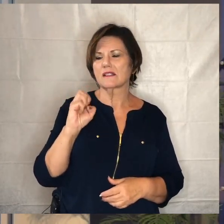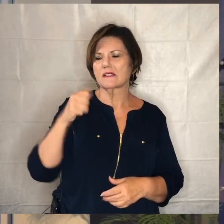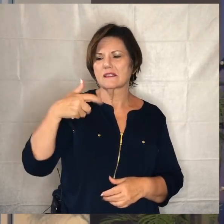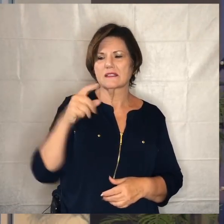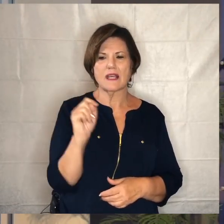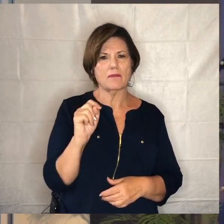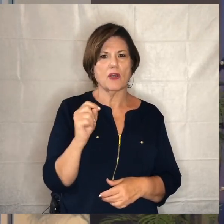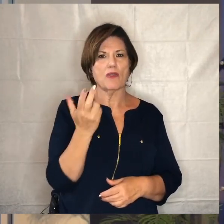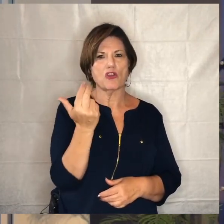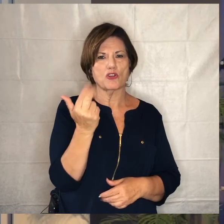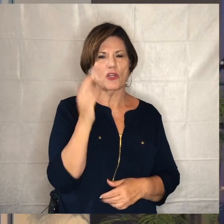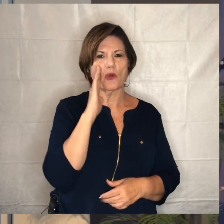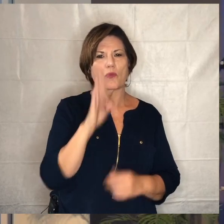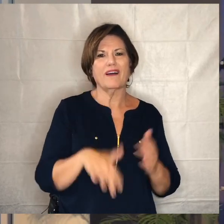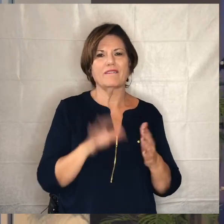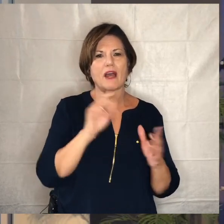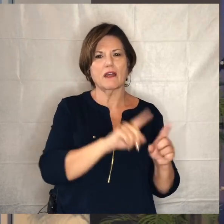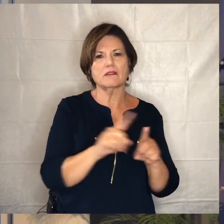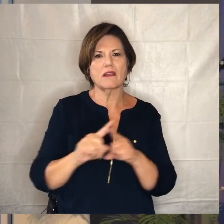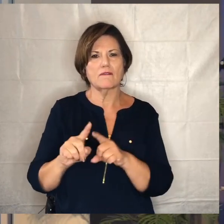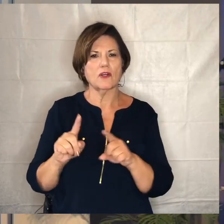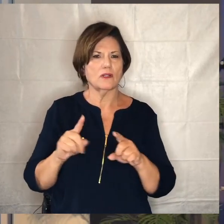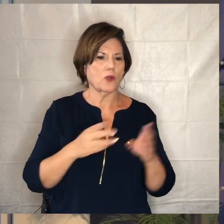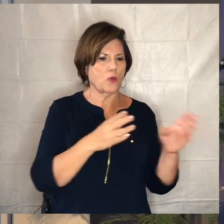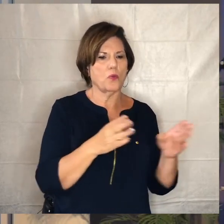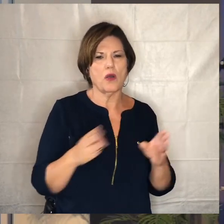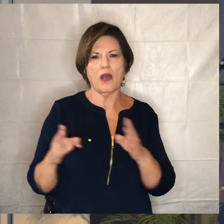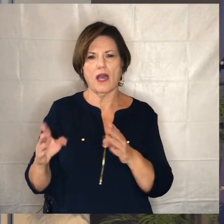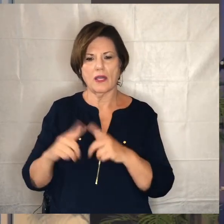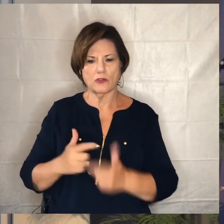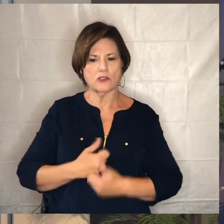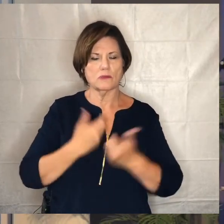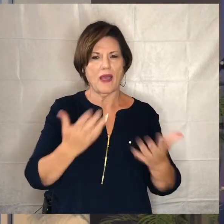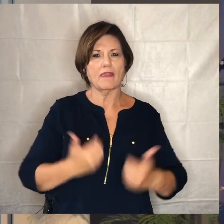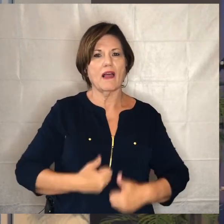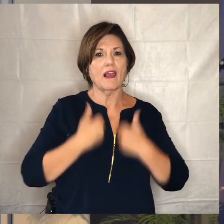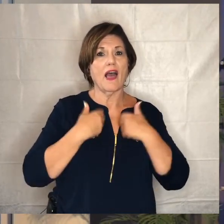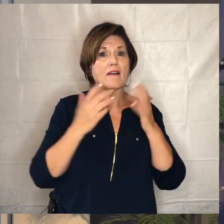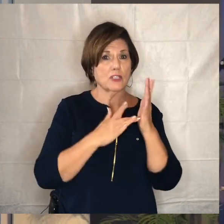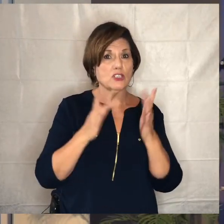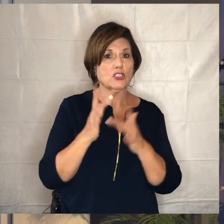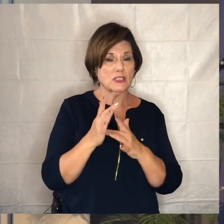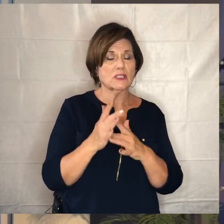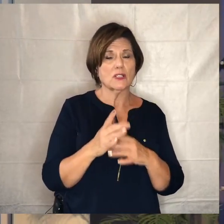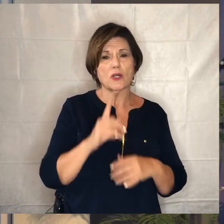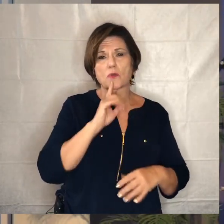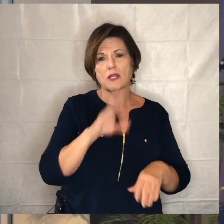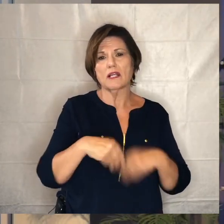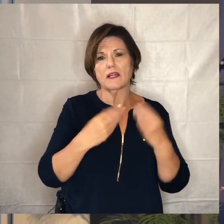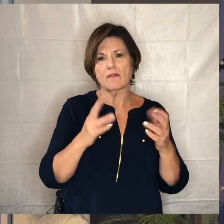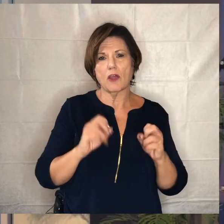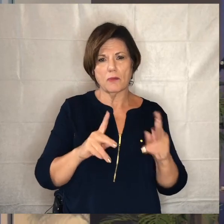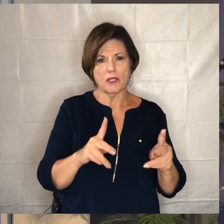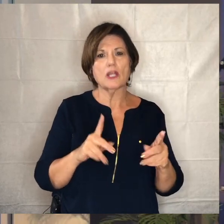we are going to find all kinds of different ways to express the life of jesus and really give you some opportunities to be able to take